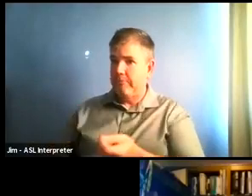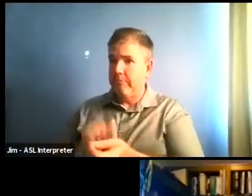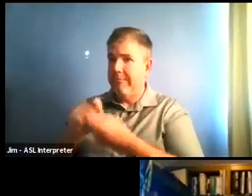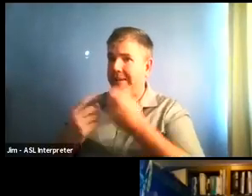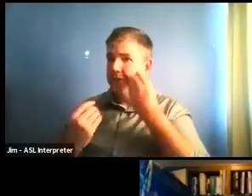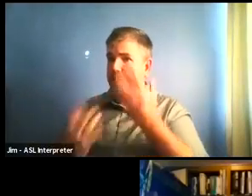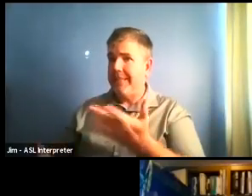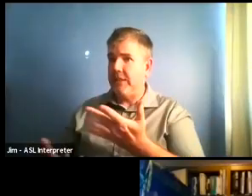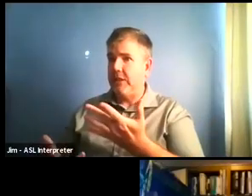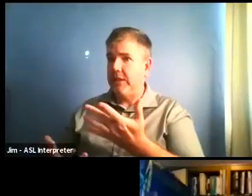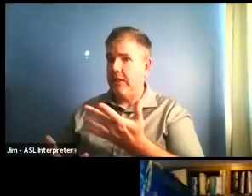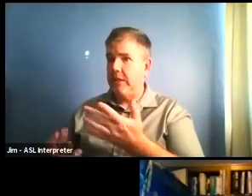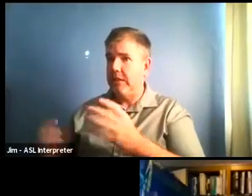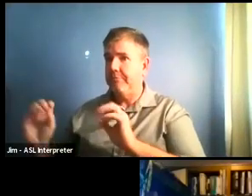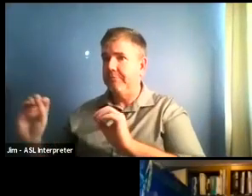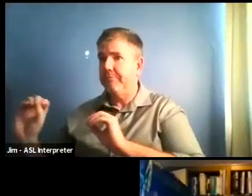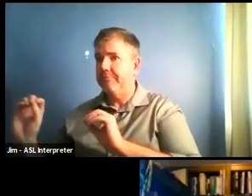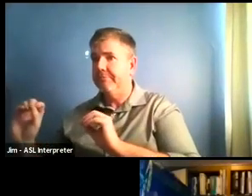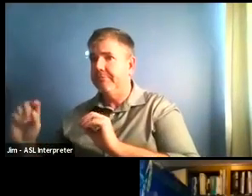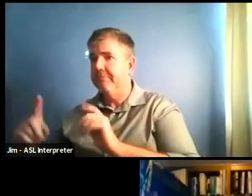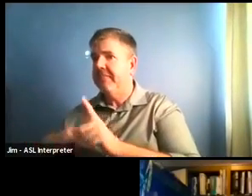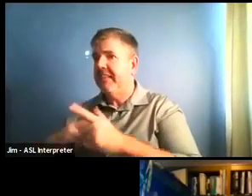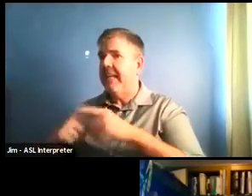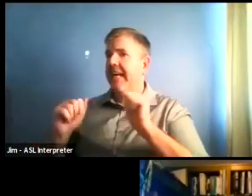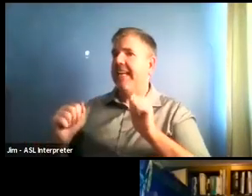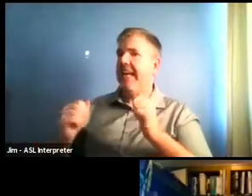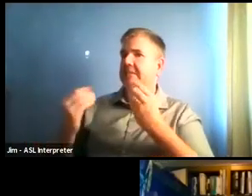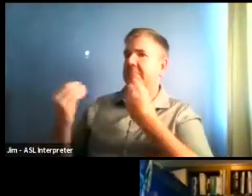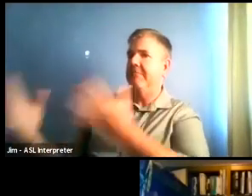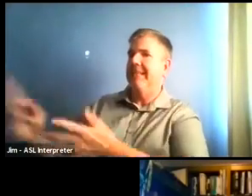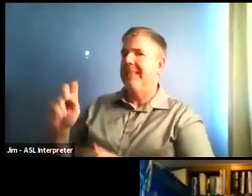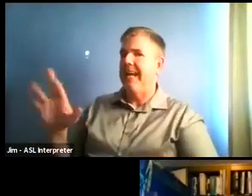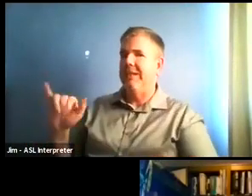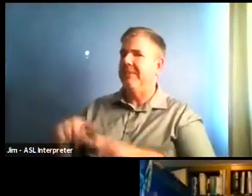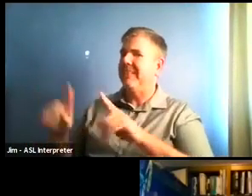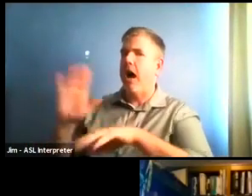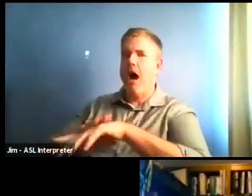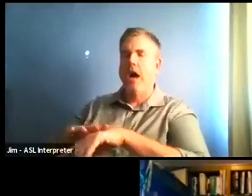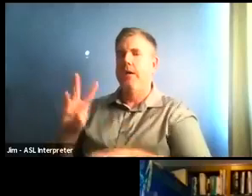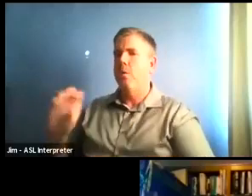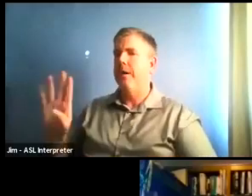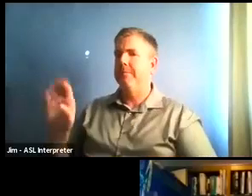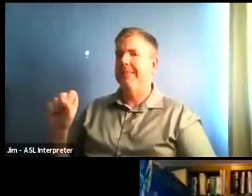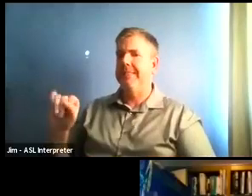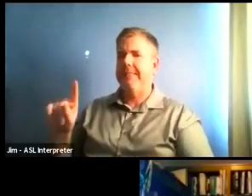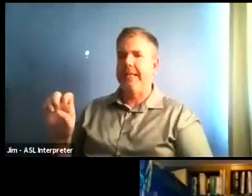But it's on the website and that's what we're following. OK, I mean, is in this may fall under the